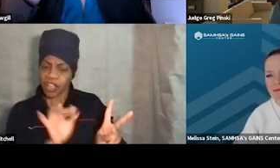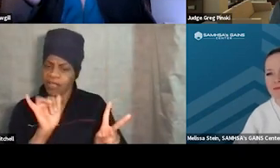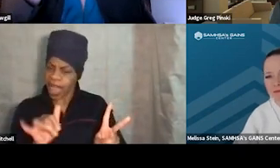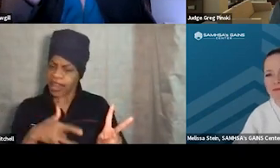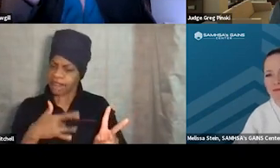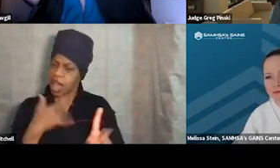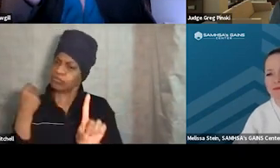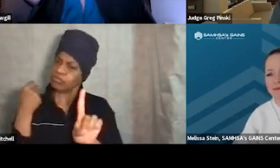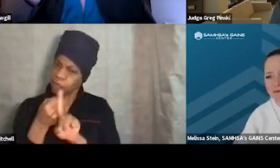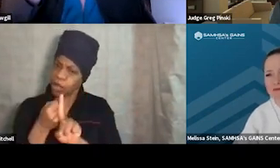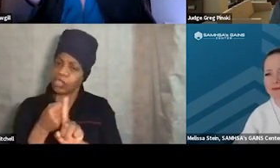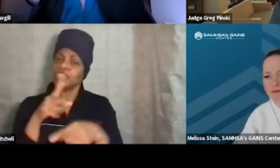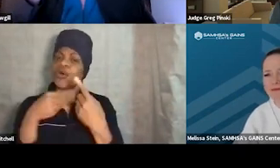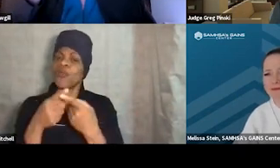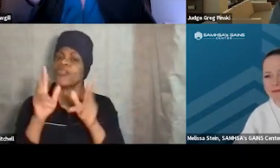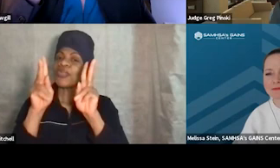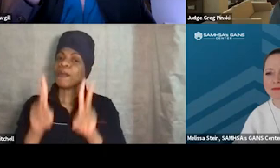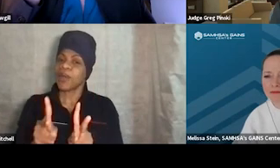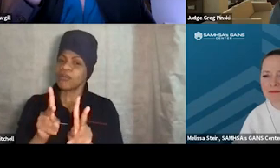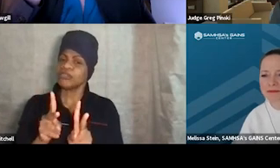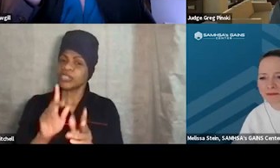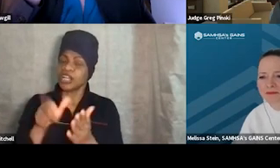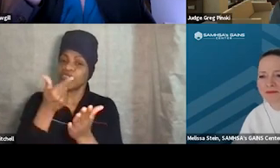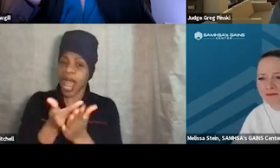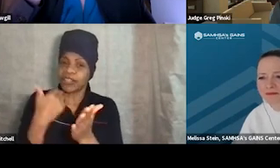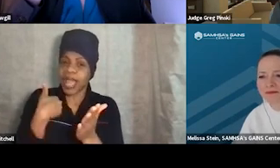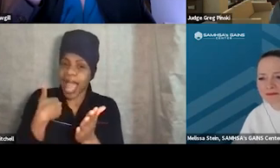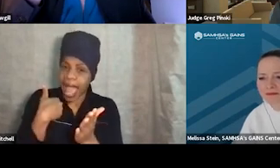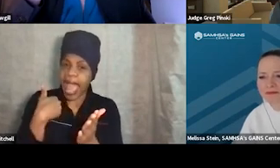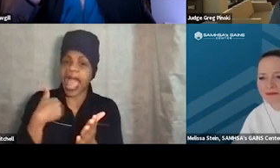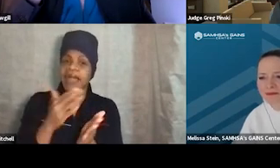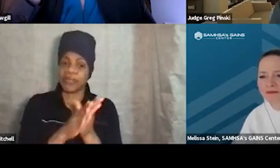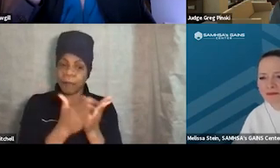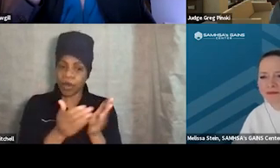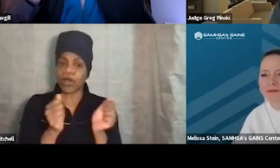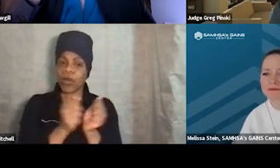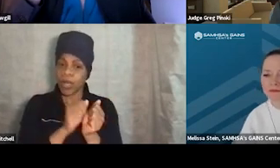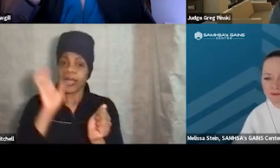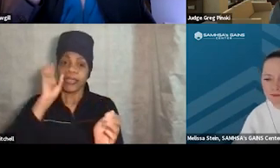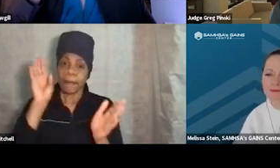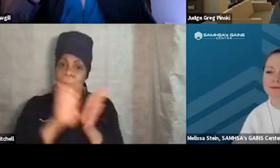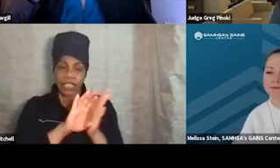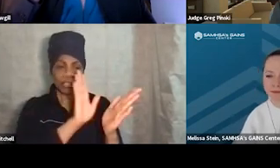And when they graduate, they have that memento. So I thought that was one that was really reinforcing of all the positive stuff that we do.